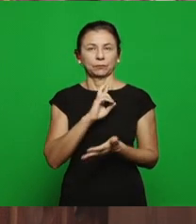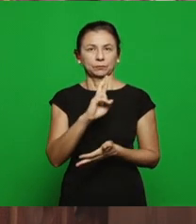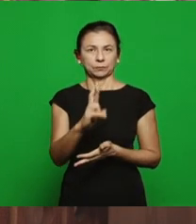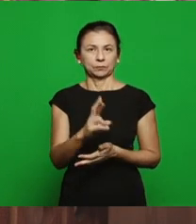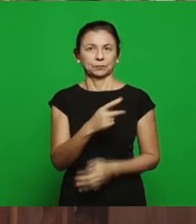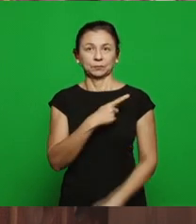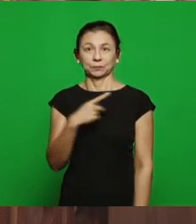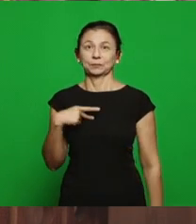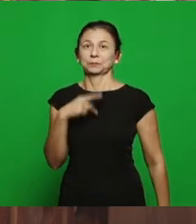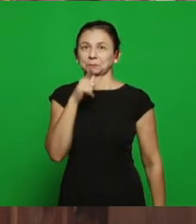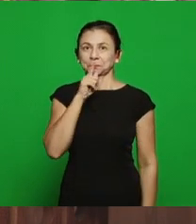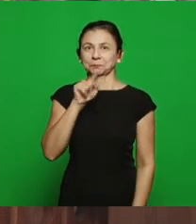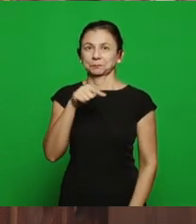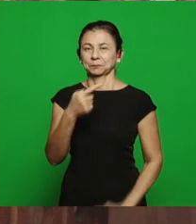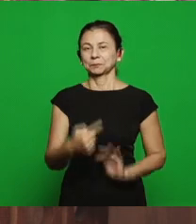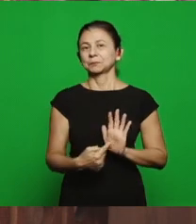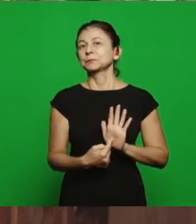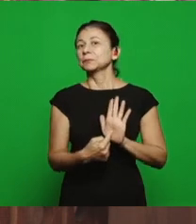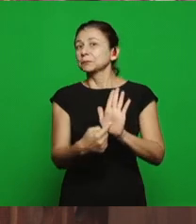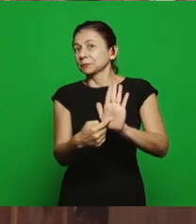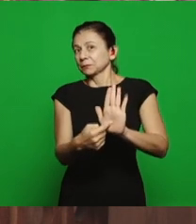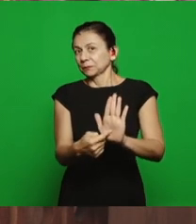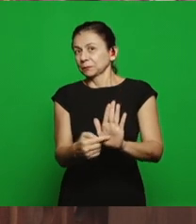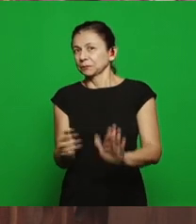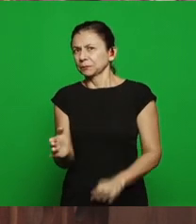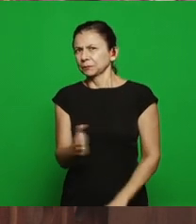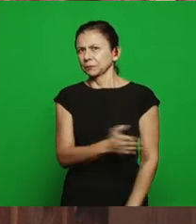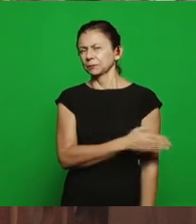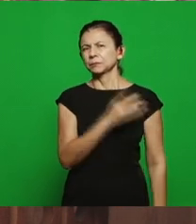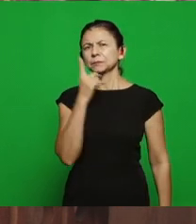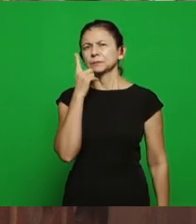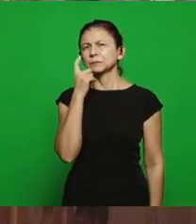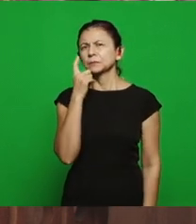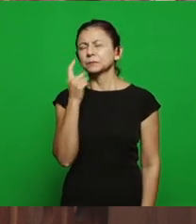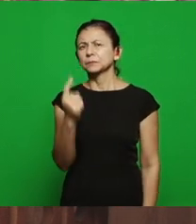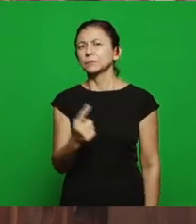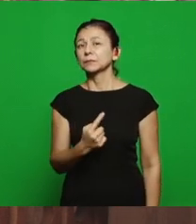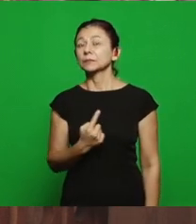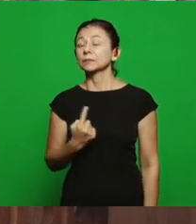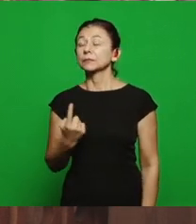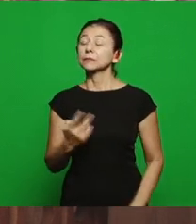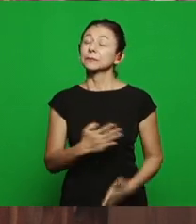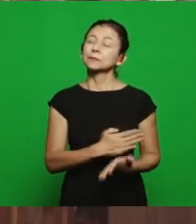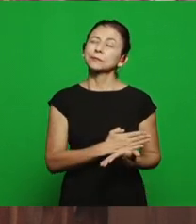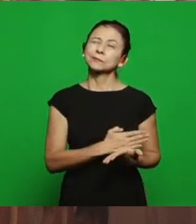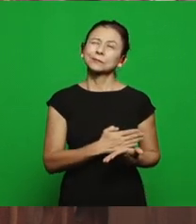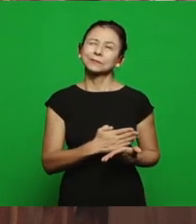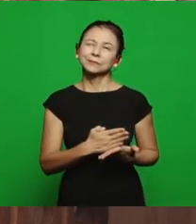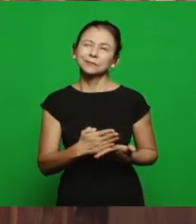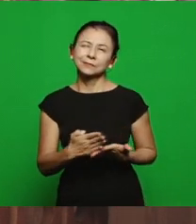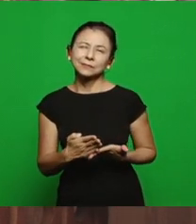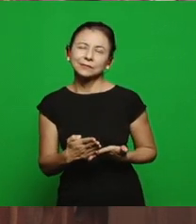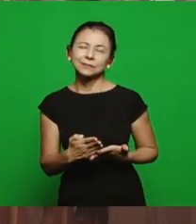will bring it, but what will interest us? We’re beginning to study Sardis and